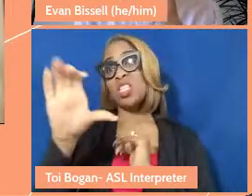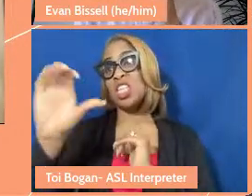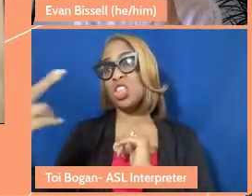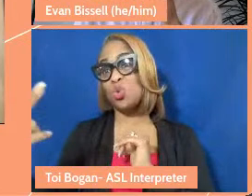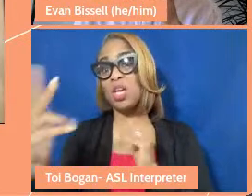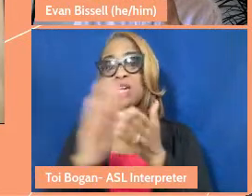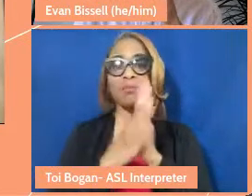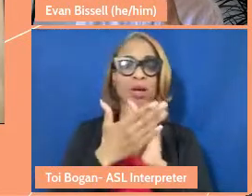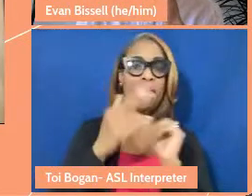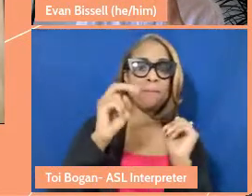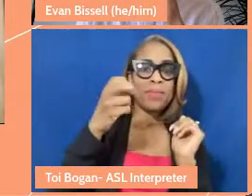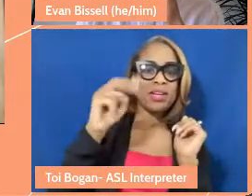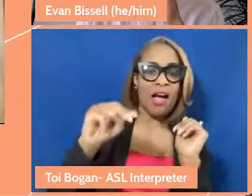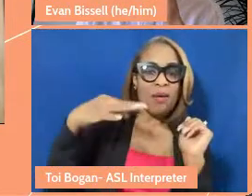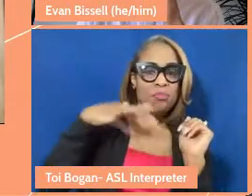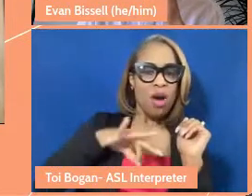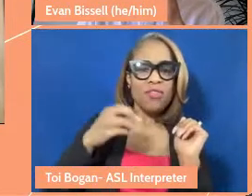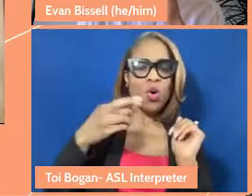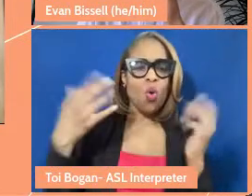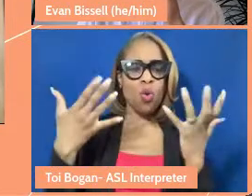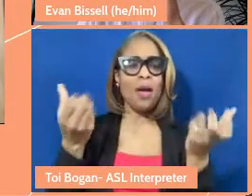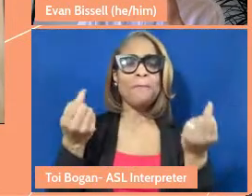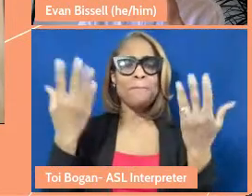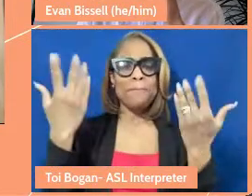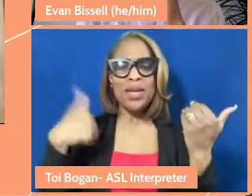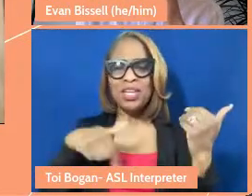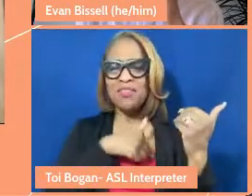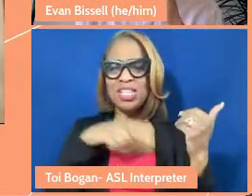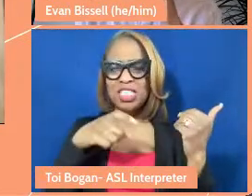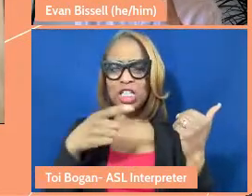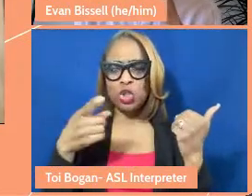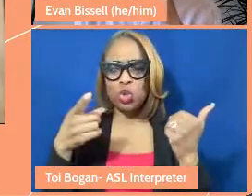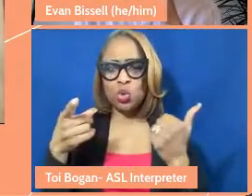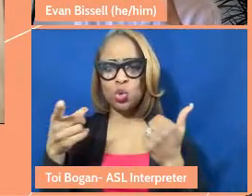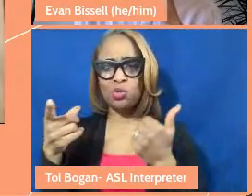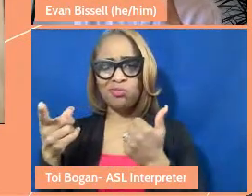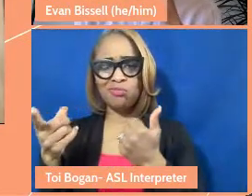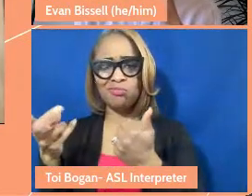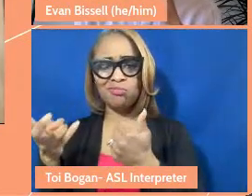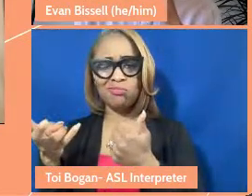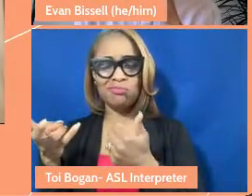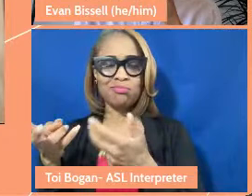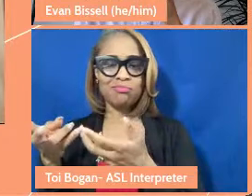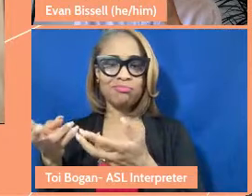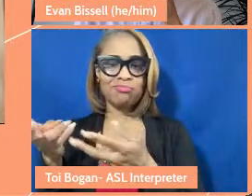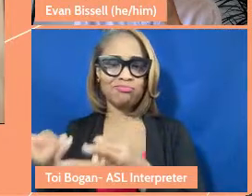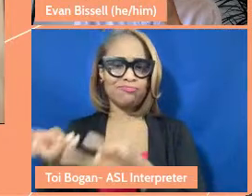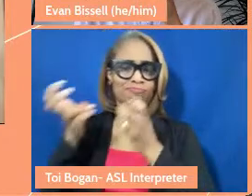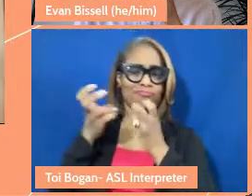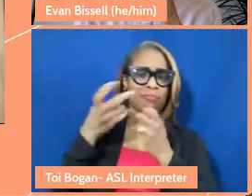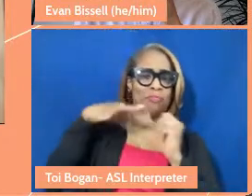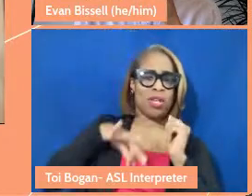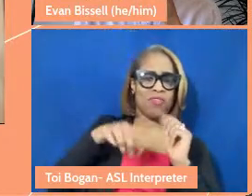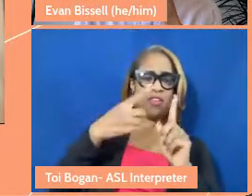There are so many of us who need to benefit from others' aid and who have so much to offer as well,